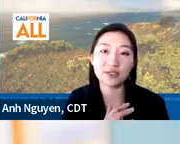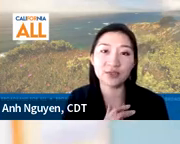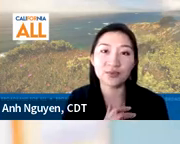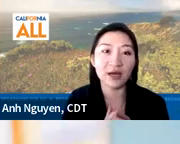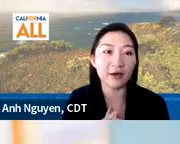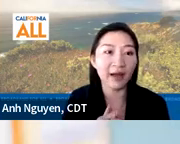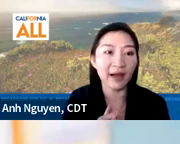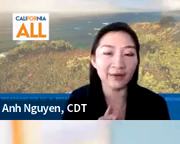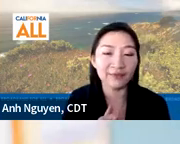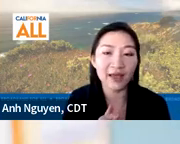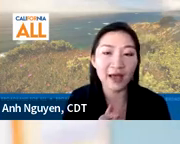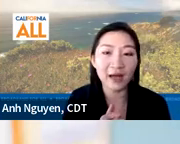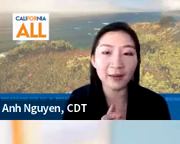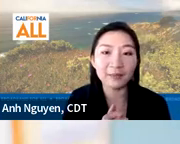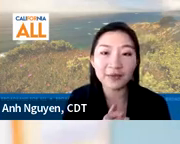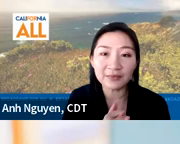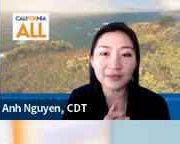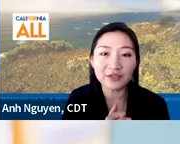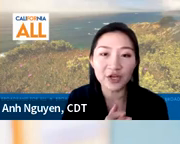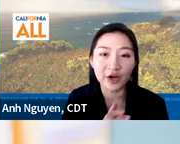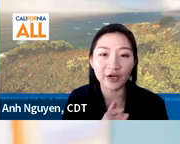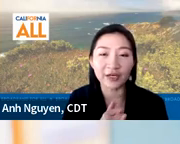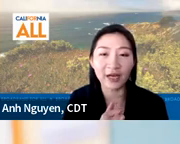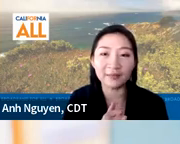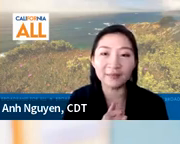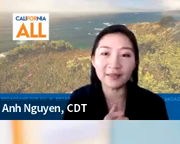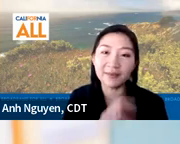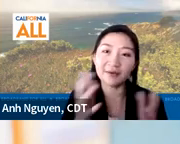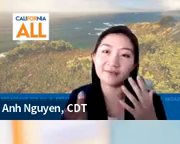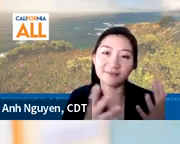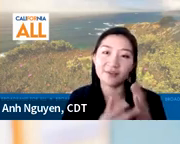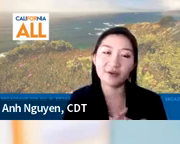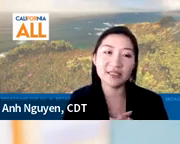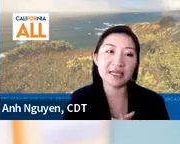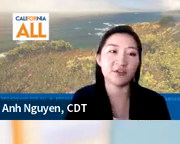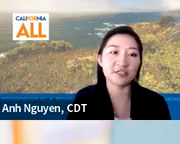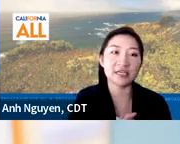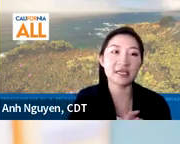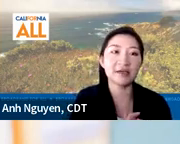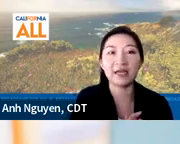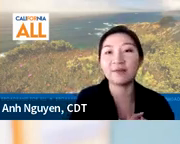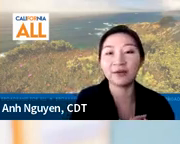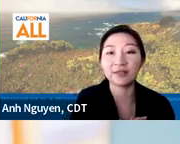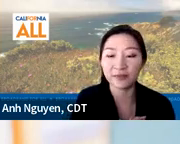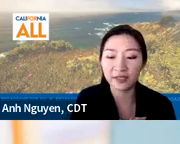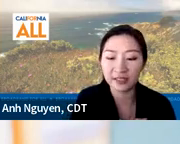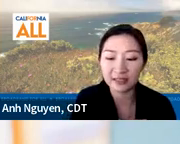free to come off mute, to share a bit of your inside your tick on any one of these questions